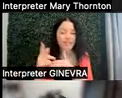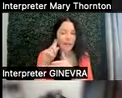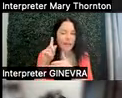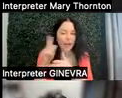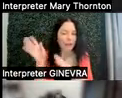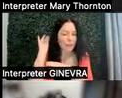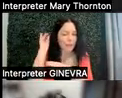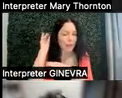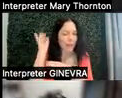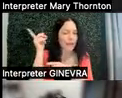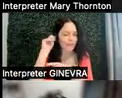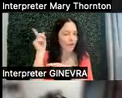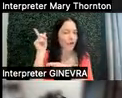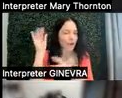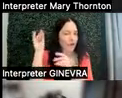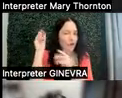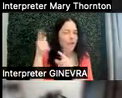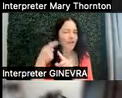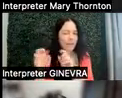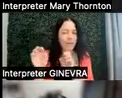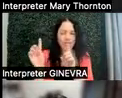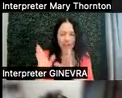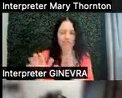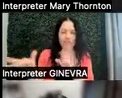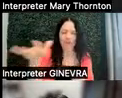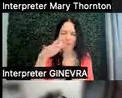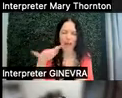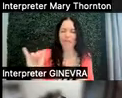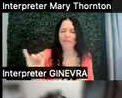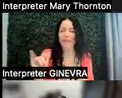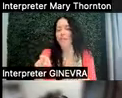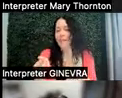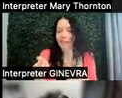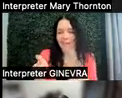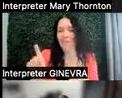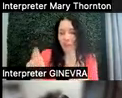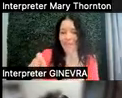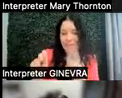and have heard from educators around, like, you kind of have to be able to do group projects.